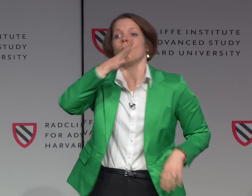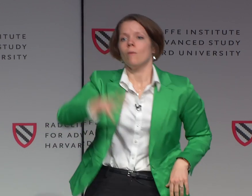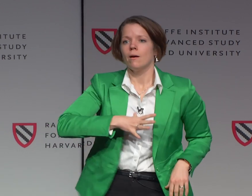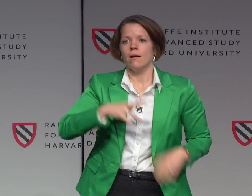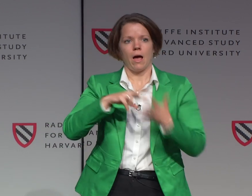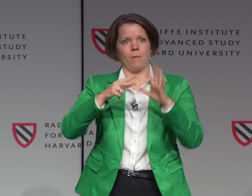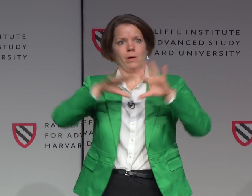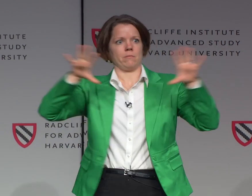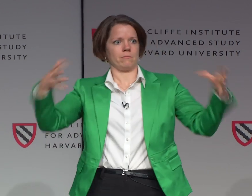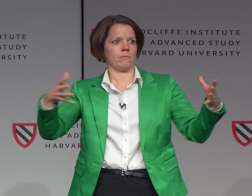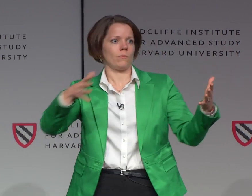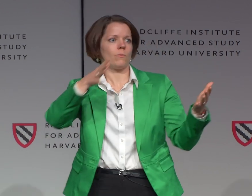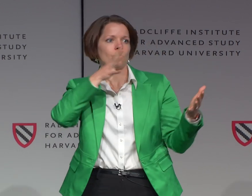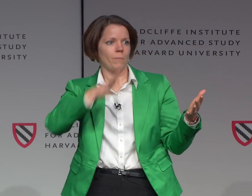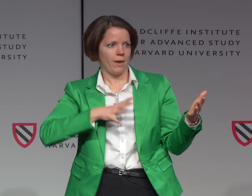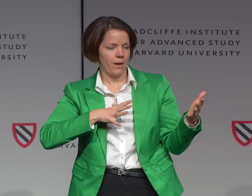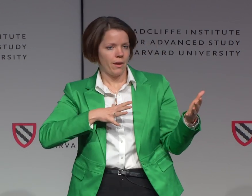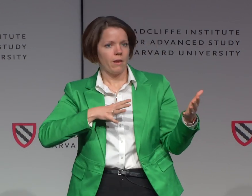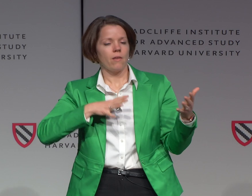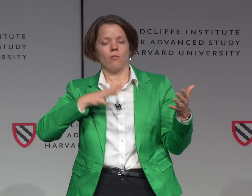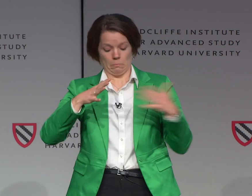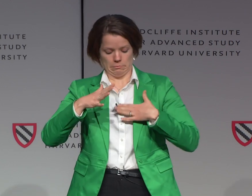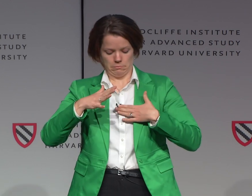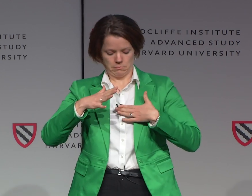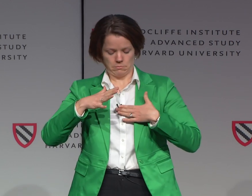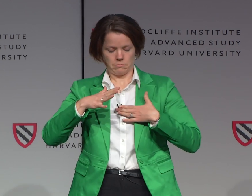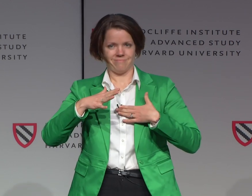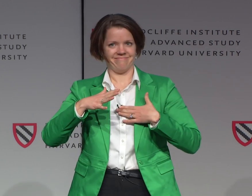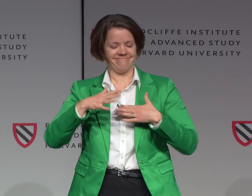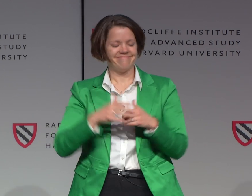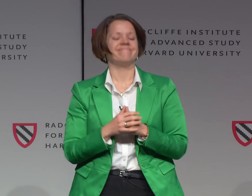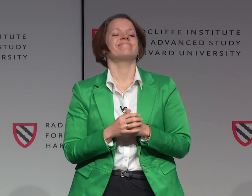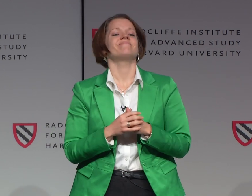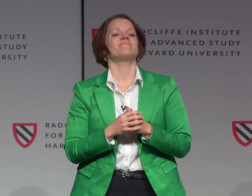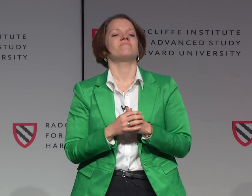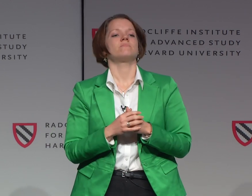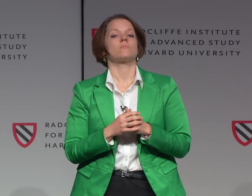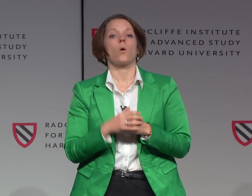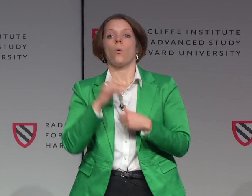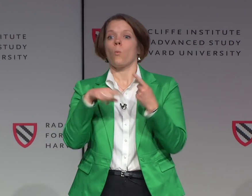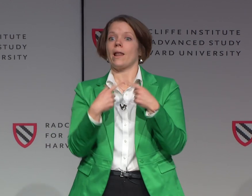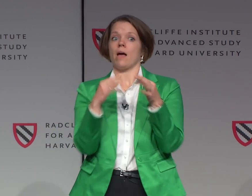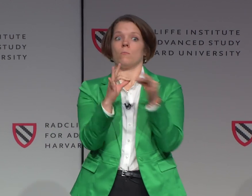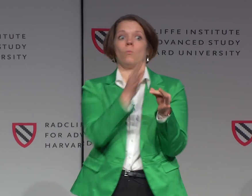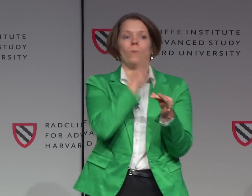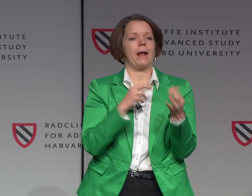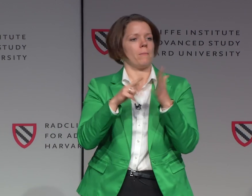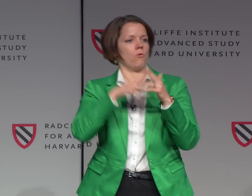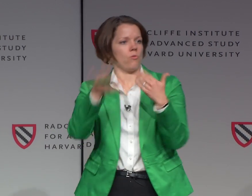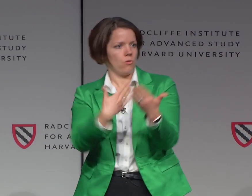I will be using the terms female as a umbrella term.